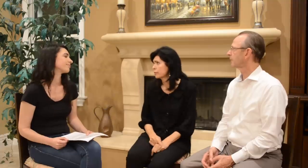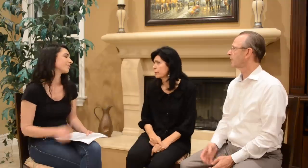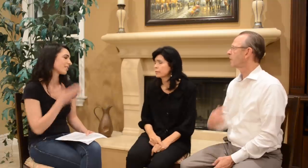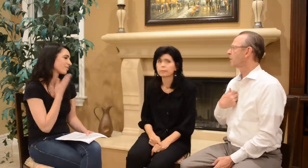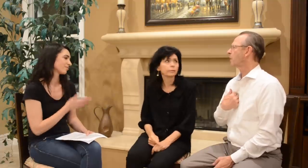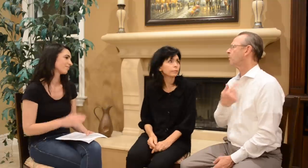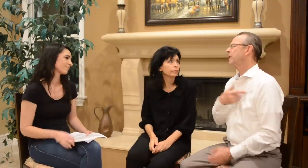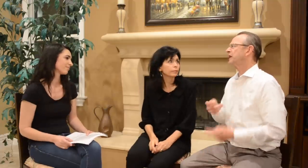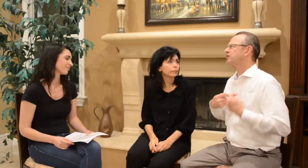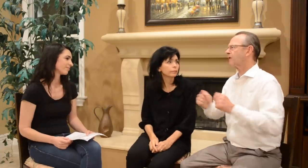Ashley: Thanks.